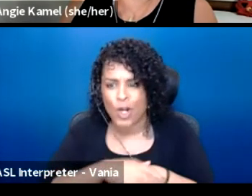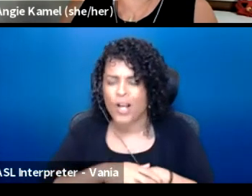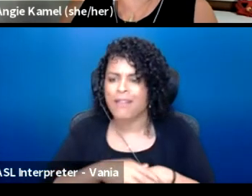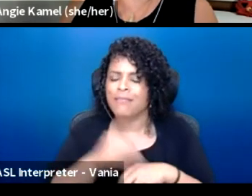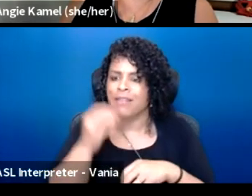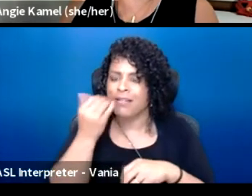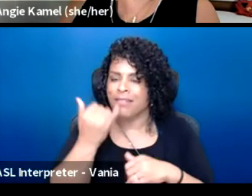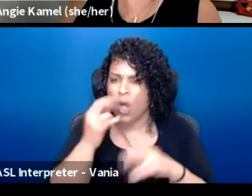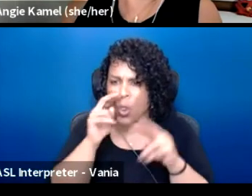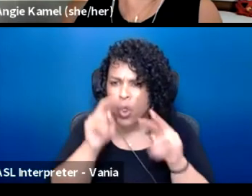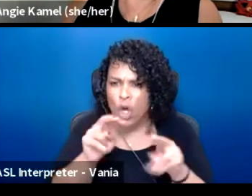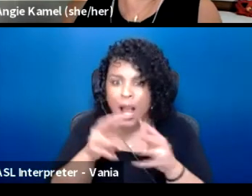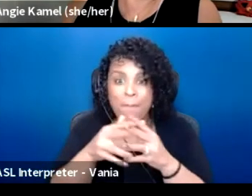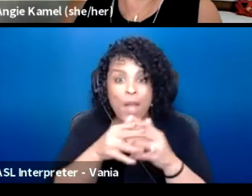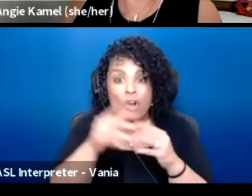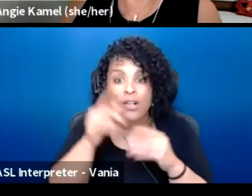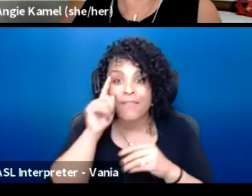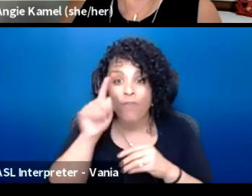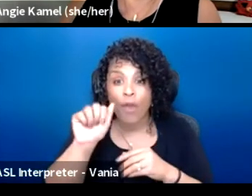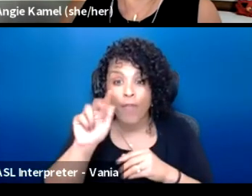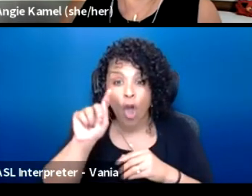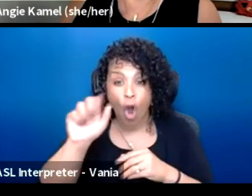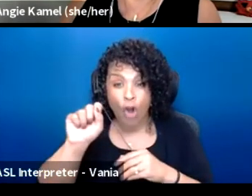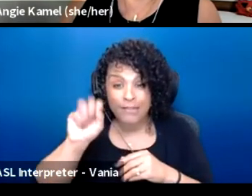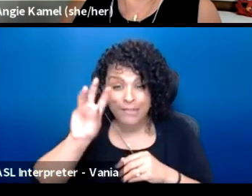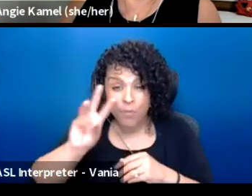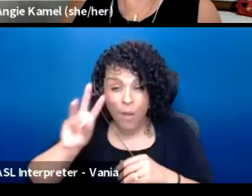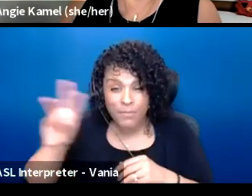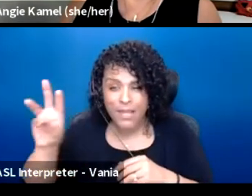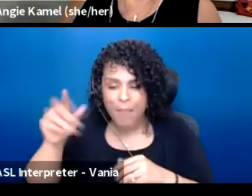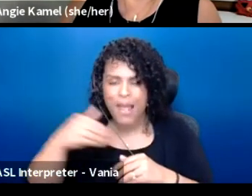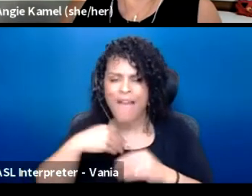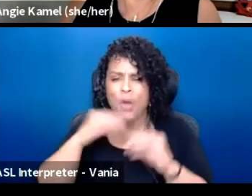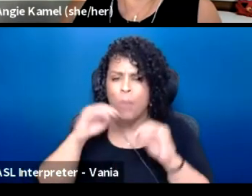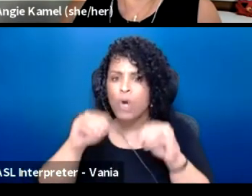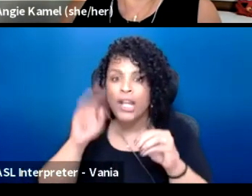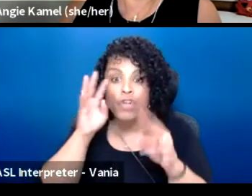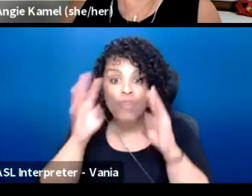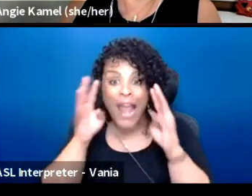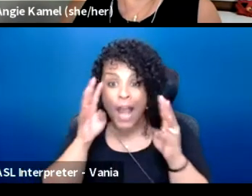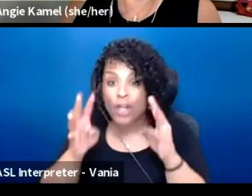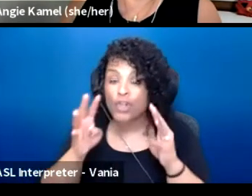on the Americans for the arts website, there's putting creative workers to work proposal.